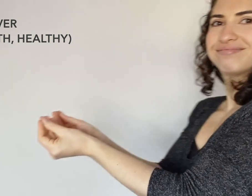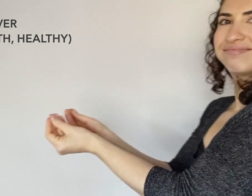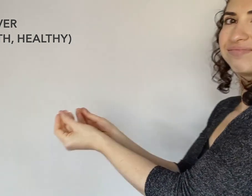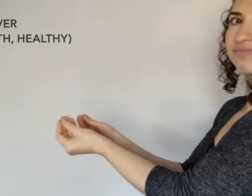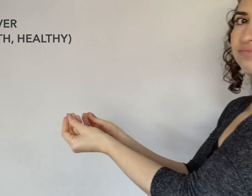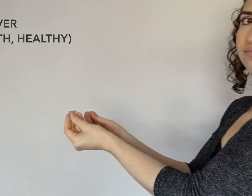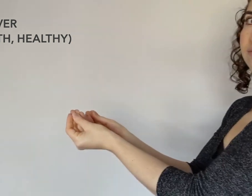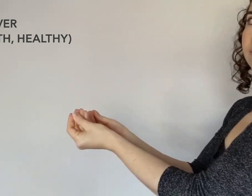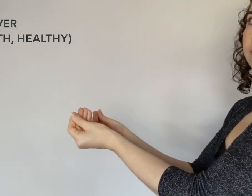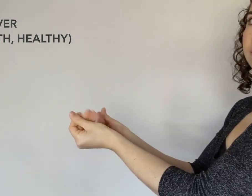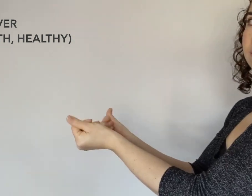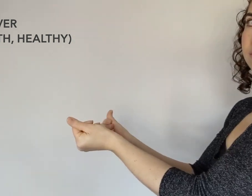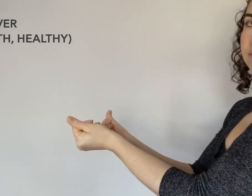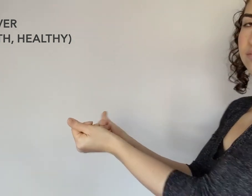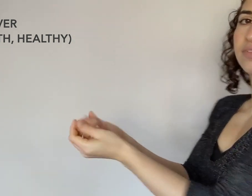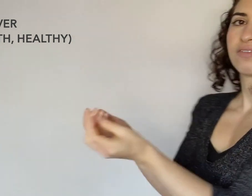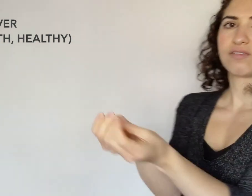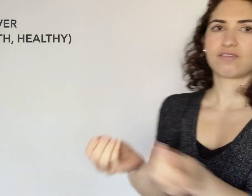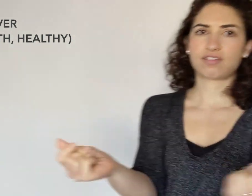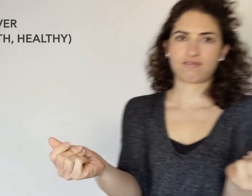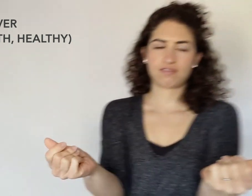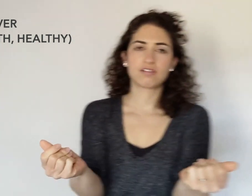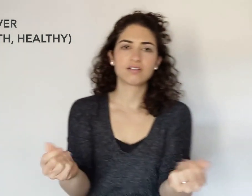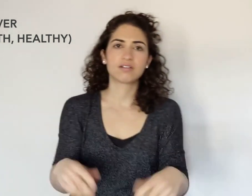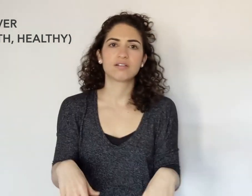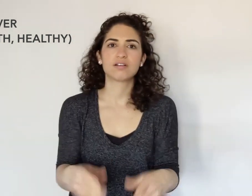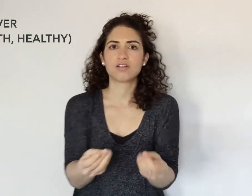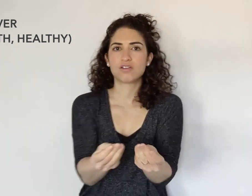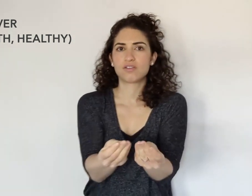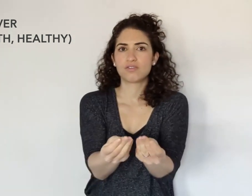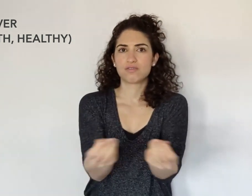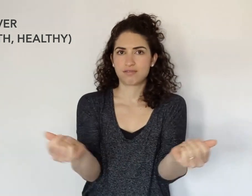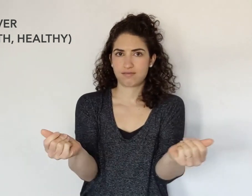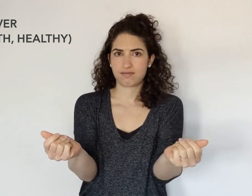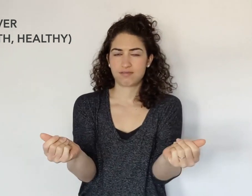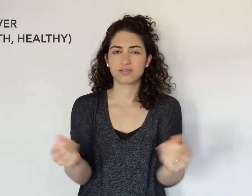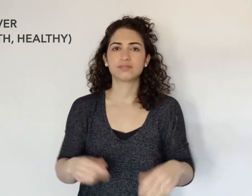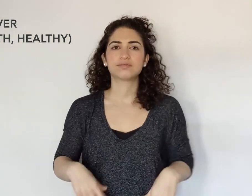This is the movement: RESOLVED.